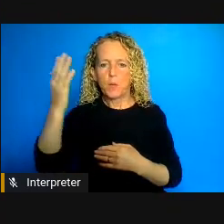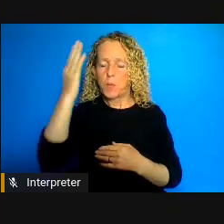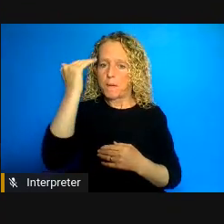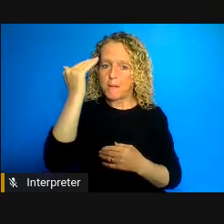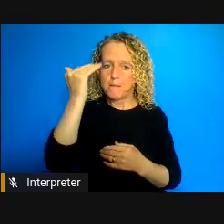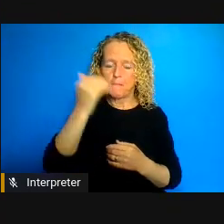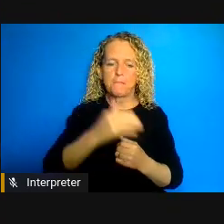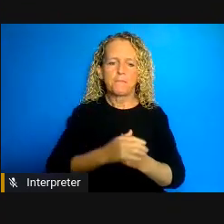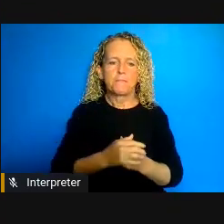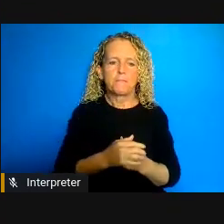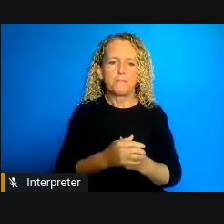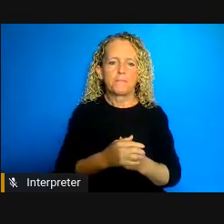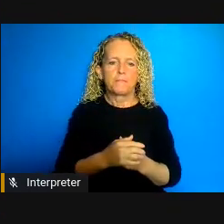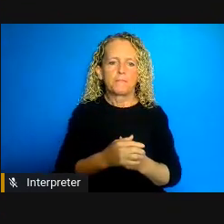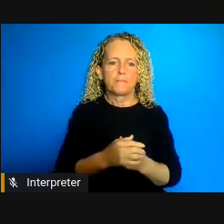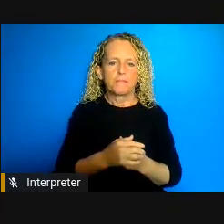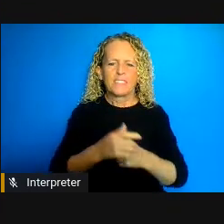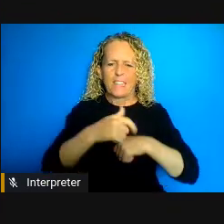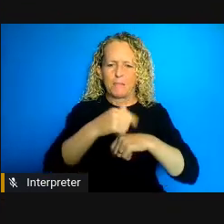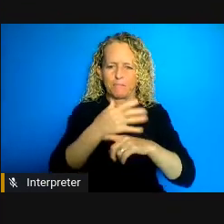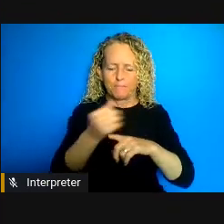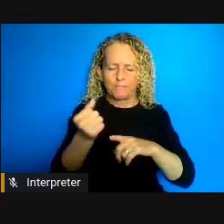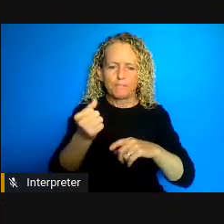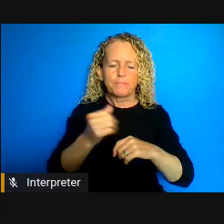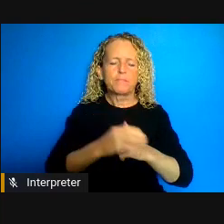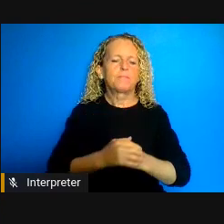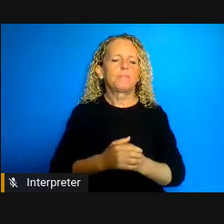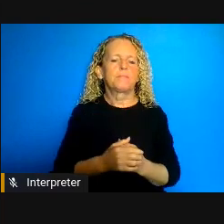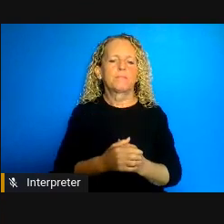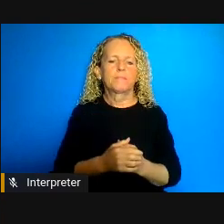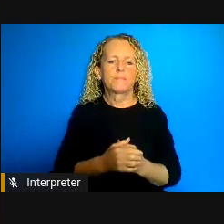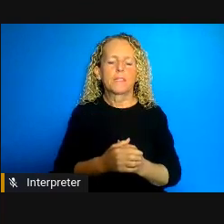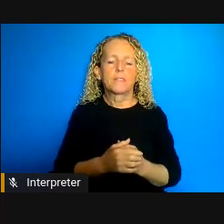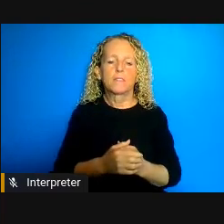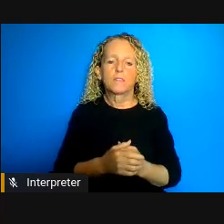discrepancies and a lot of the problems that we're seeing in prisons now are not